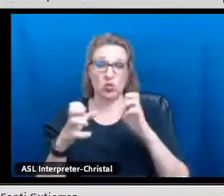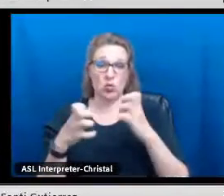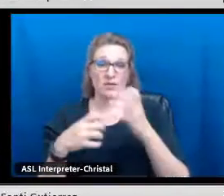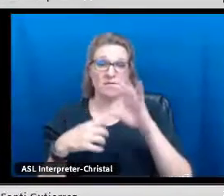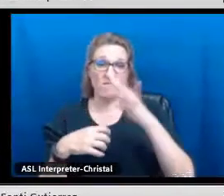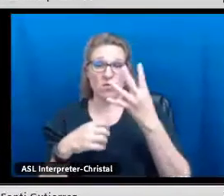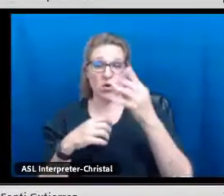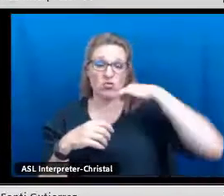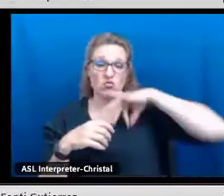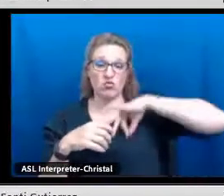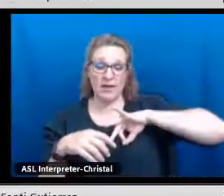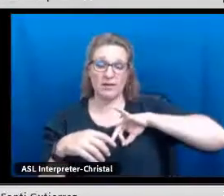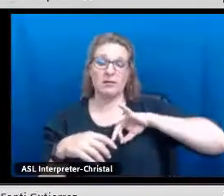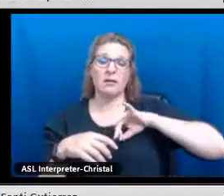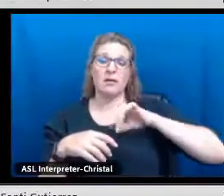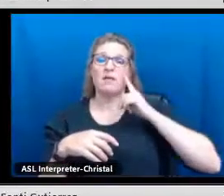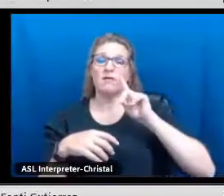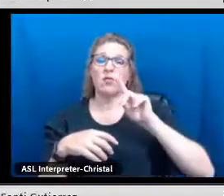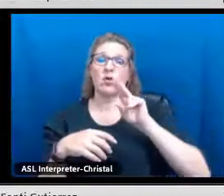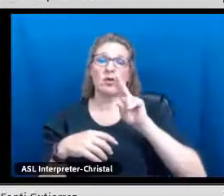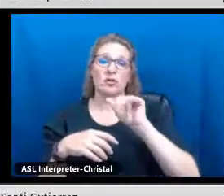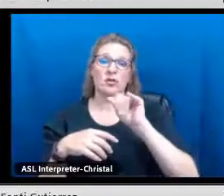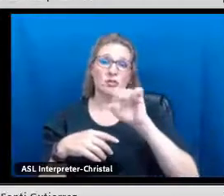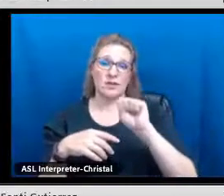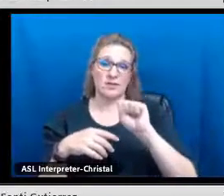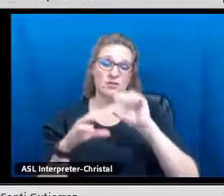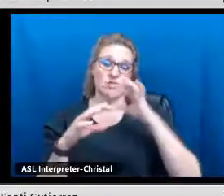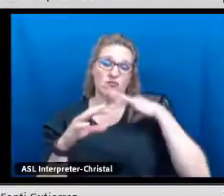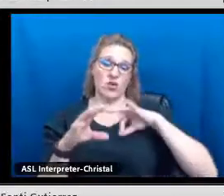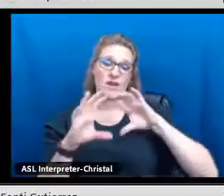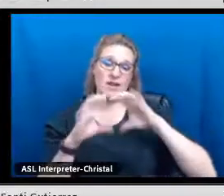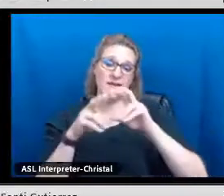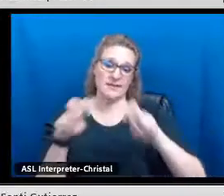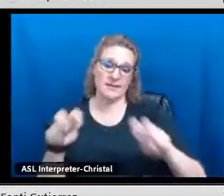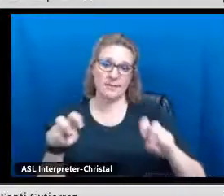We only have up to Spanish 3, so if the student would like that fourth credit which would